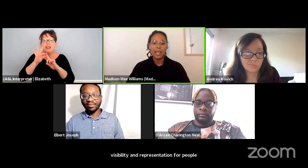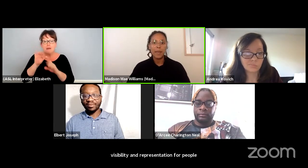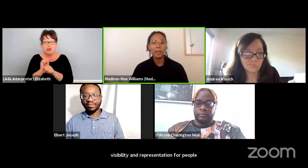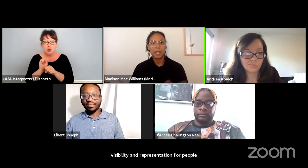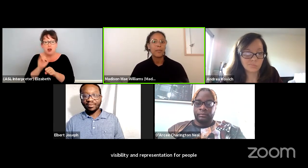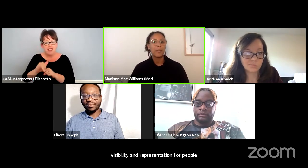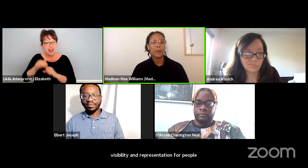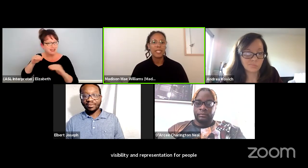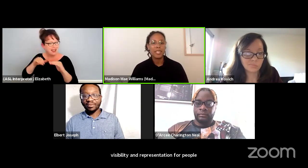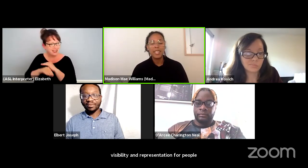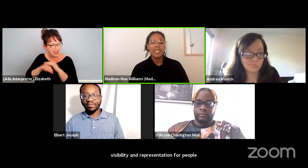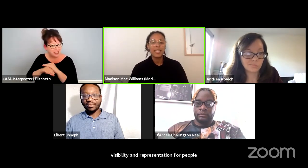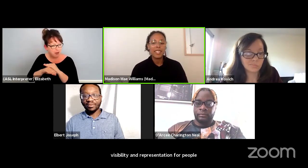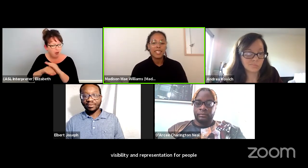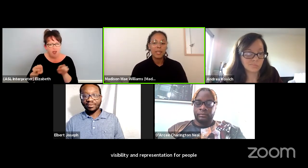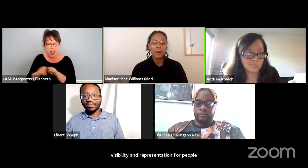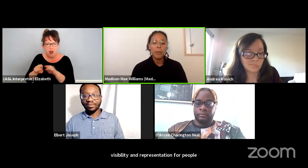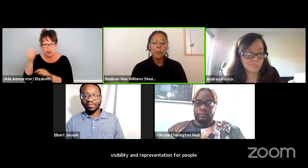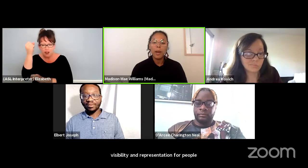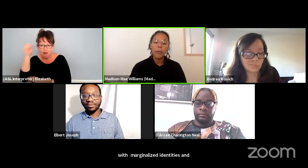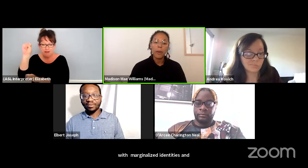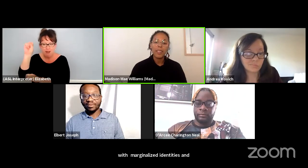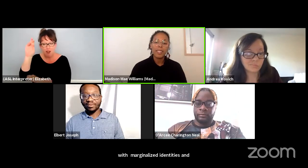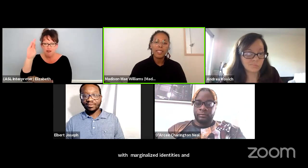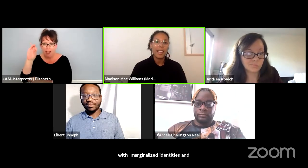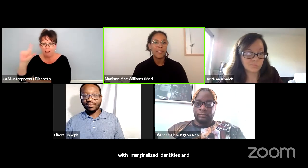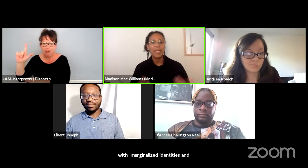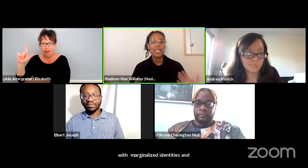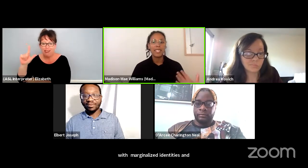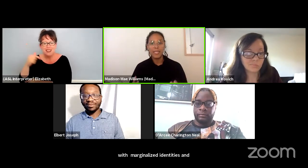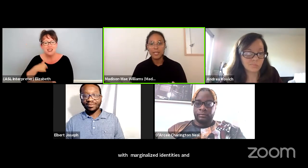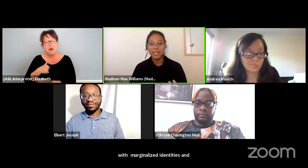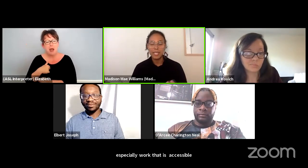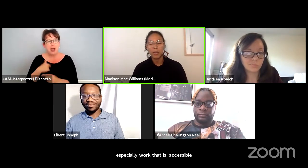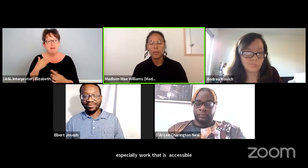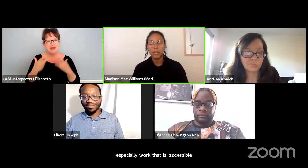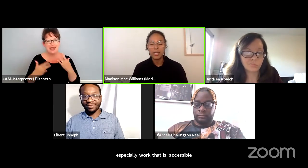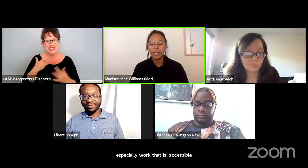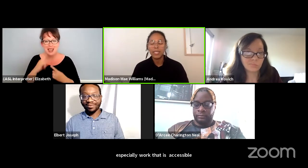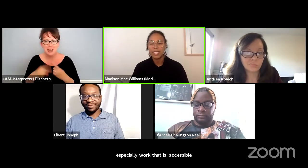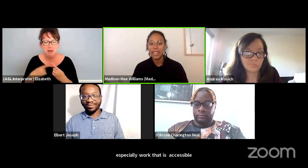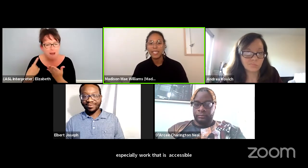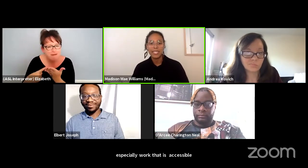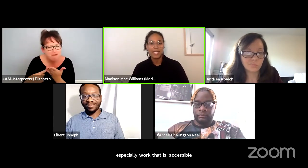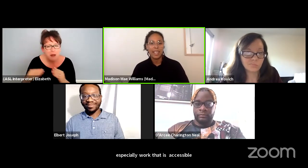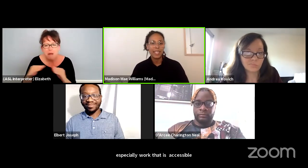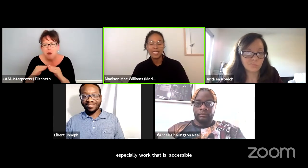And I'm looking forward to discussing what work that fits those descriptions looks like tonight.